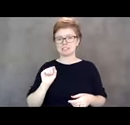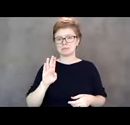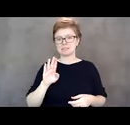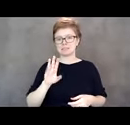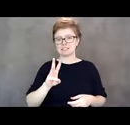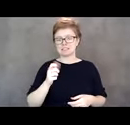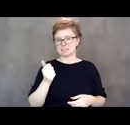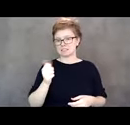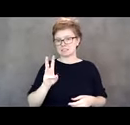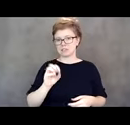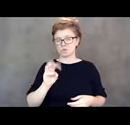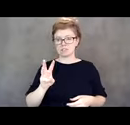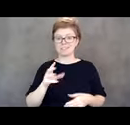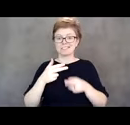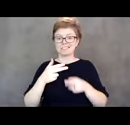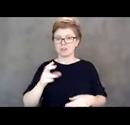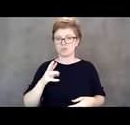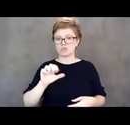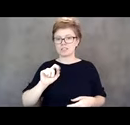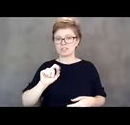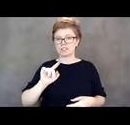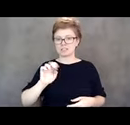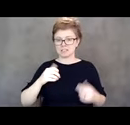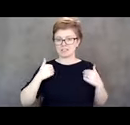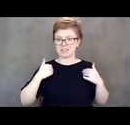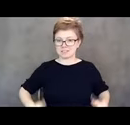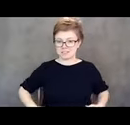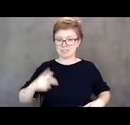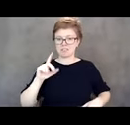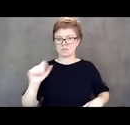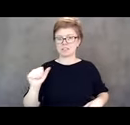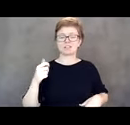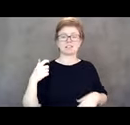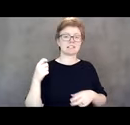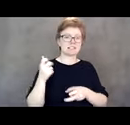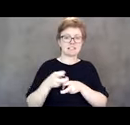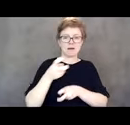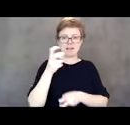She has a physical disability, called Spinal Muscular Atrophy 2. She got meningitis,